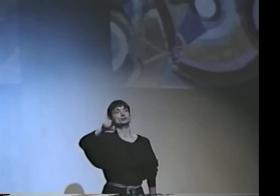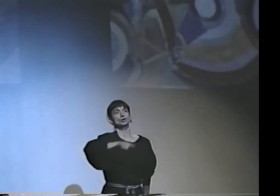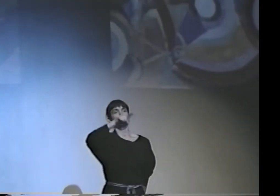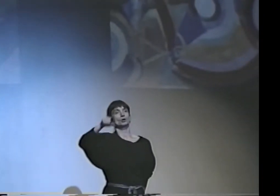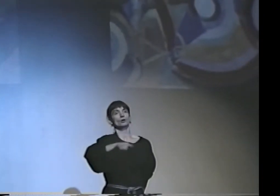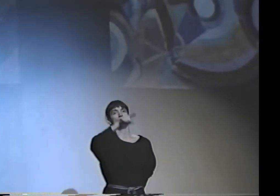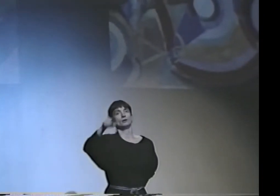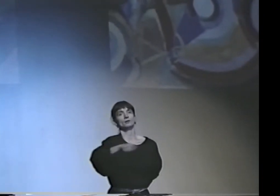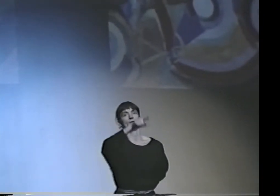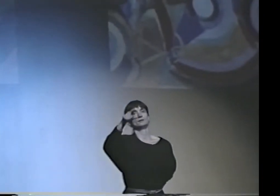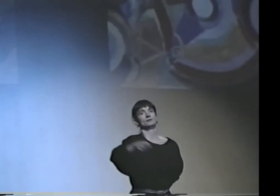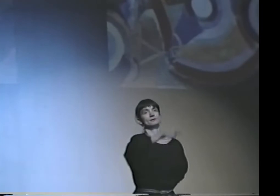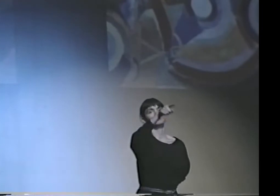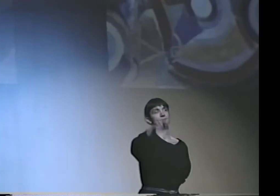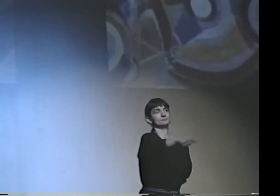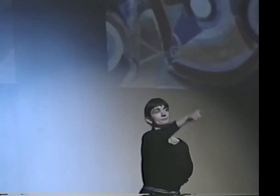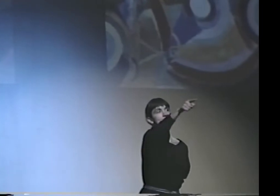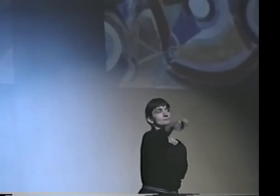FOCUSING ON THE CIRCLES.